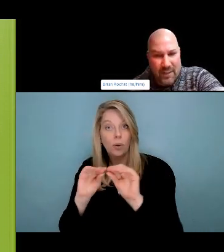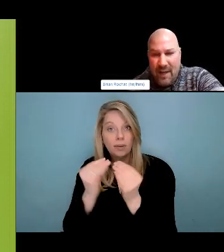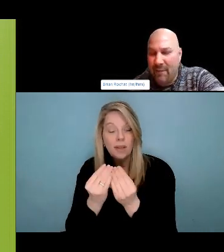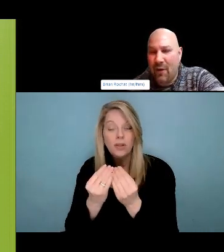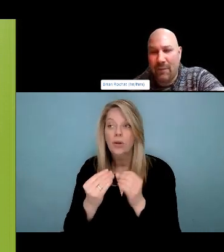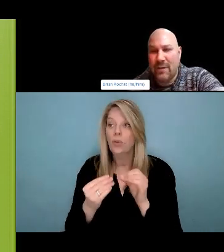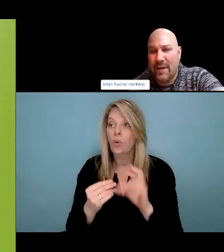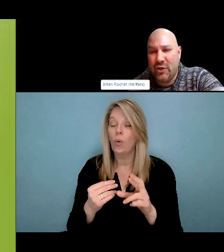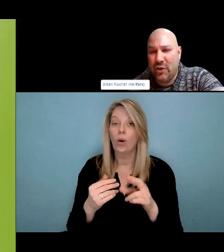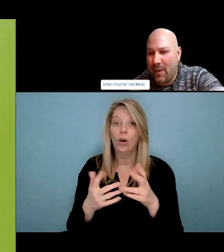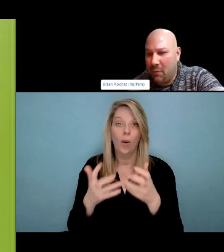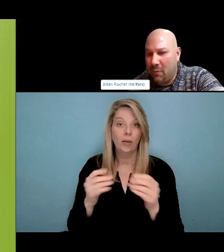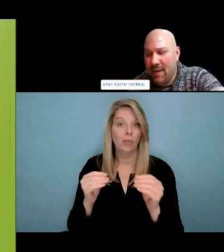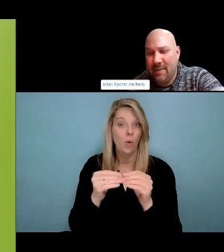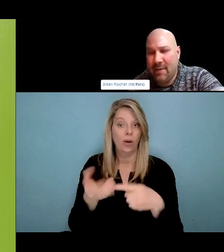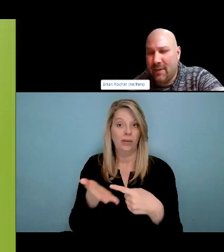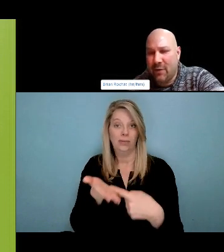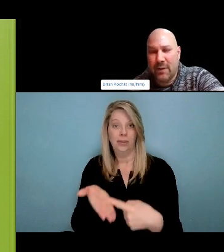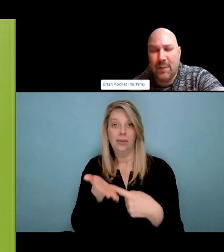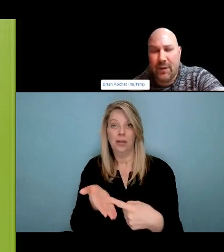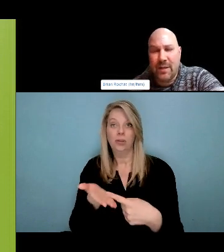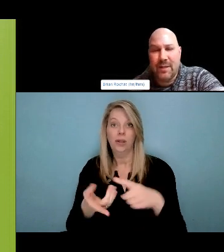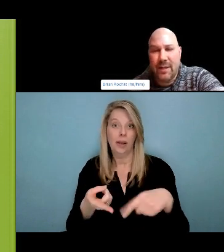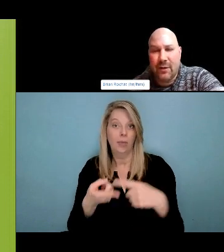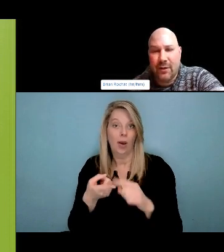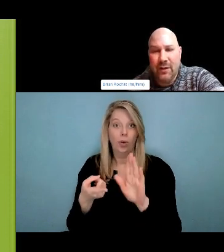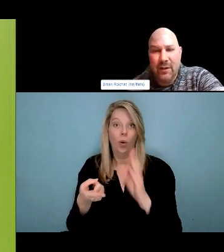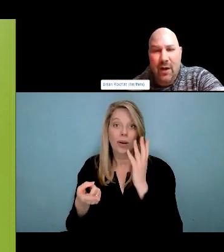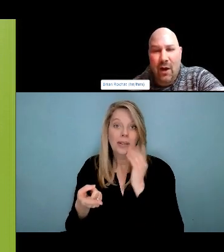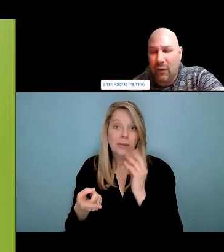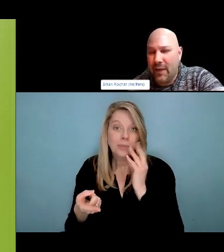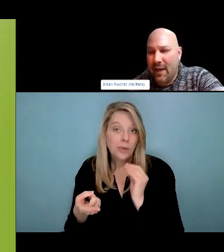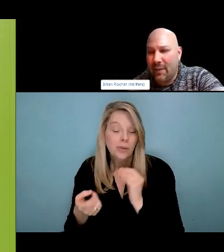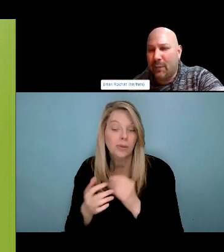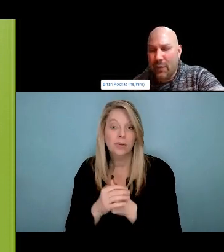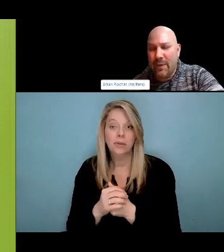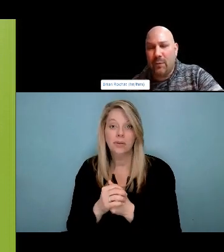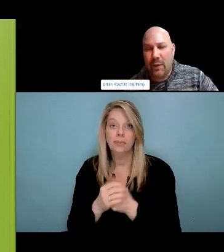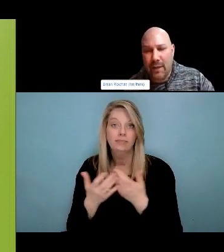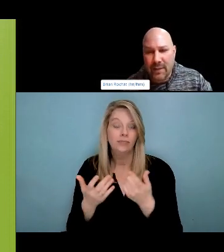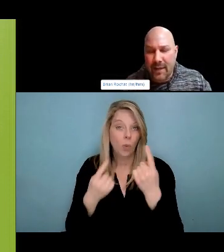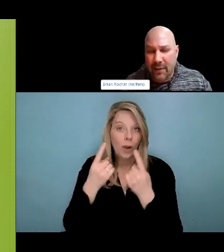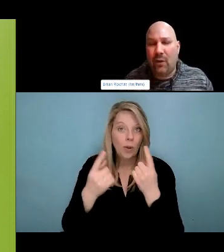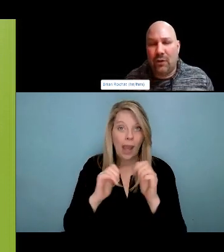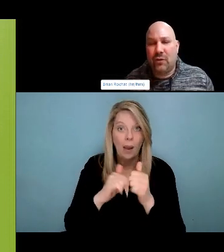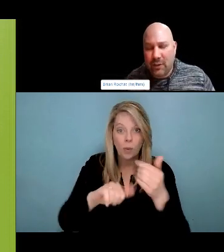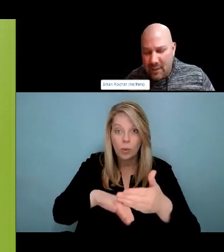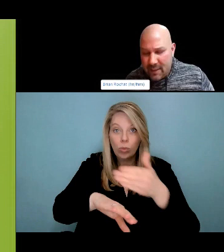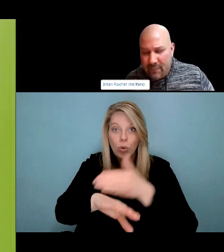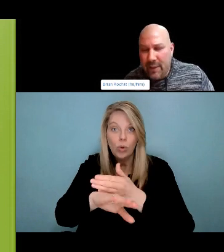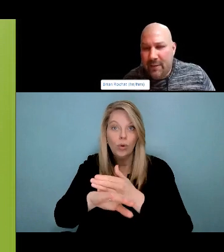Lagaboo. They're both past and they showed me how to do this work. A lot of us that have